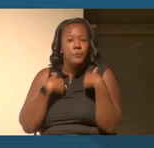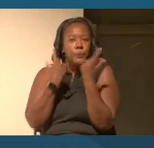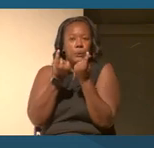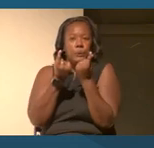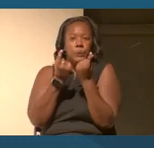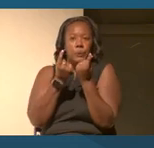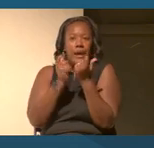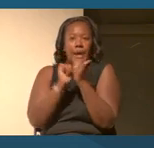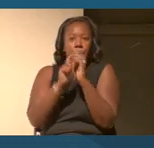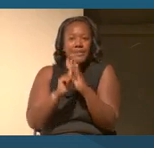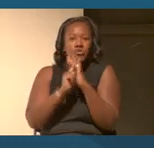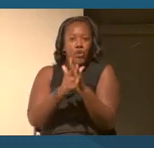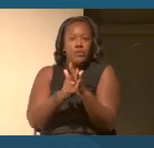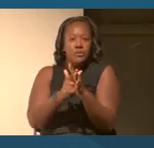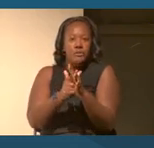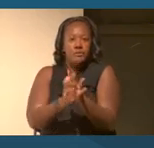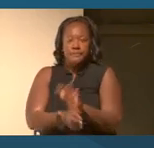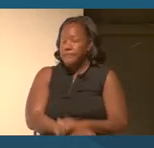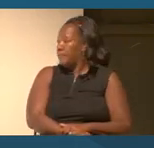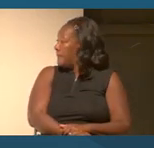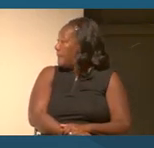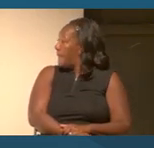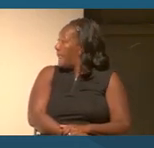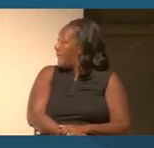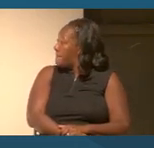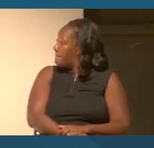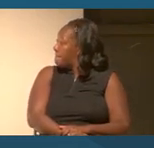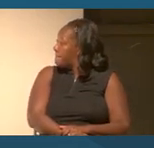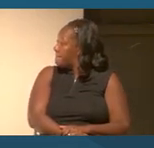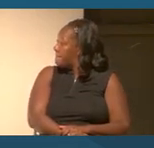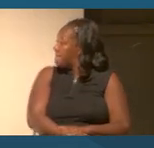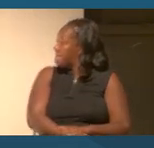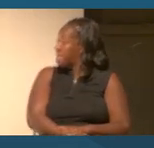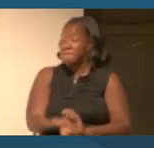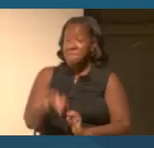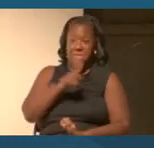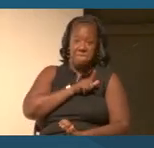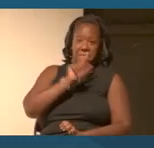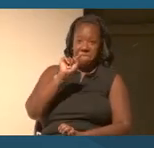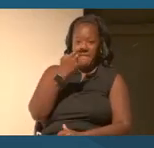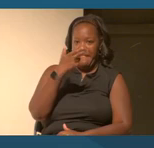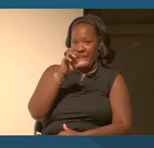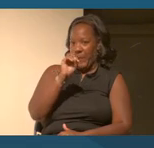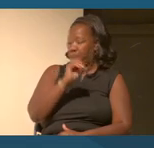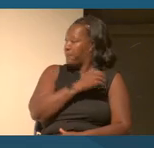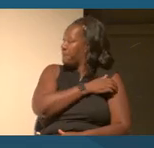I think some of this has to do with being